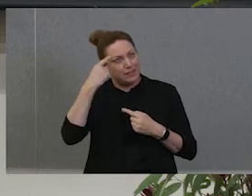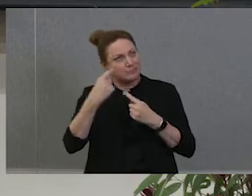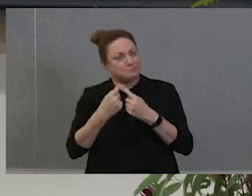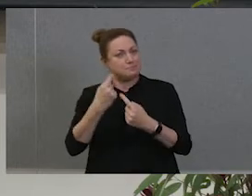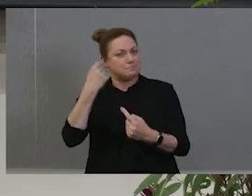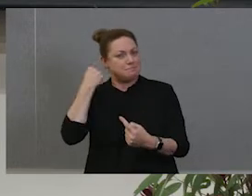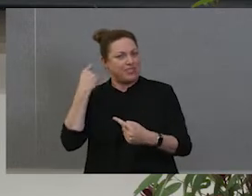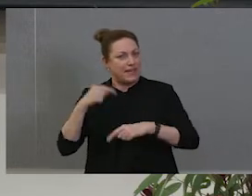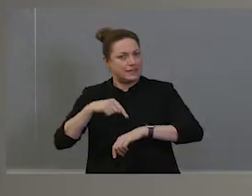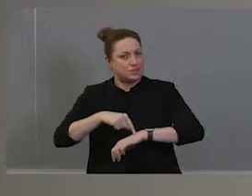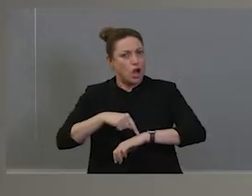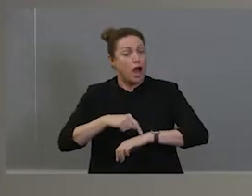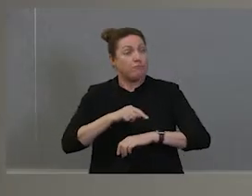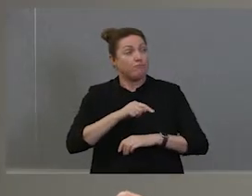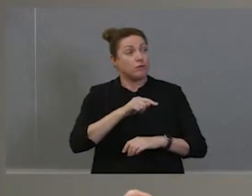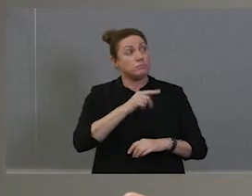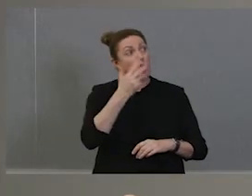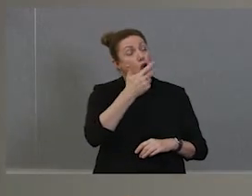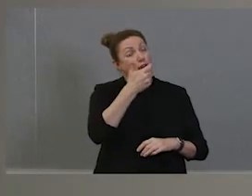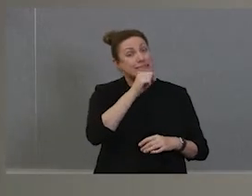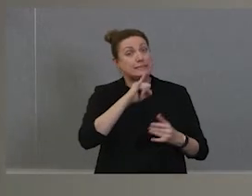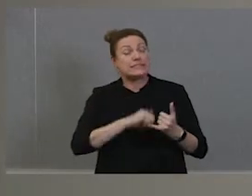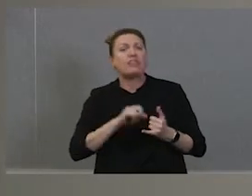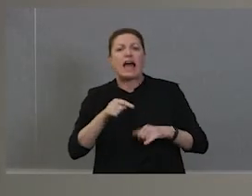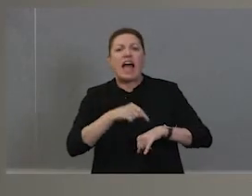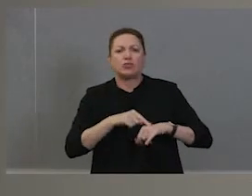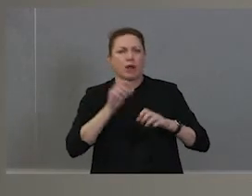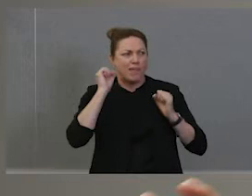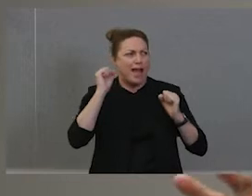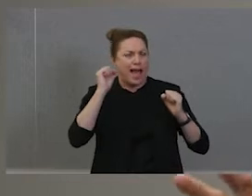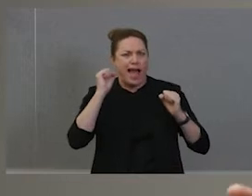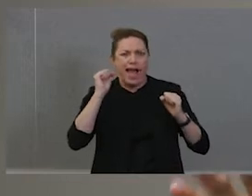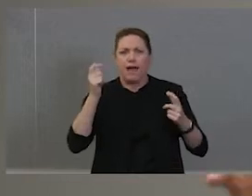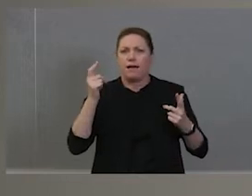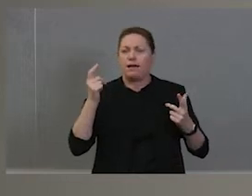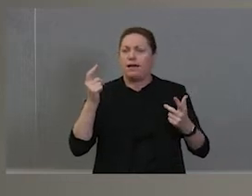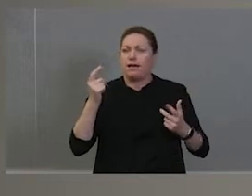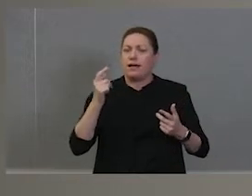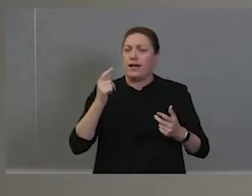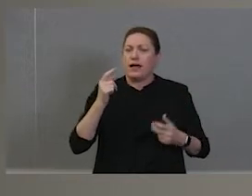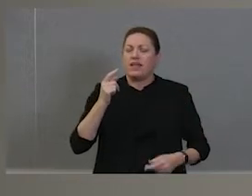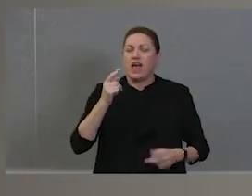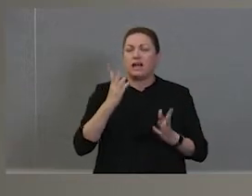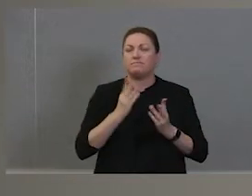the 60s, where the noise was, where the voice was it faded that